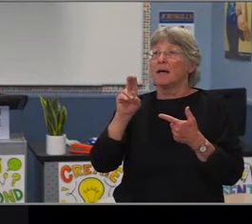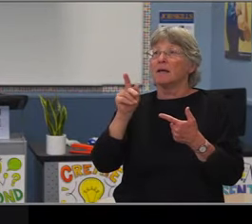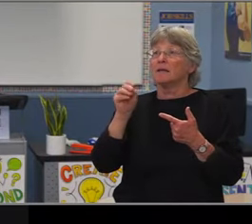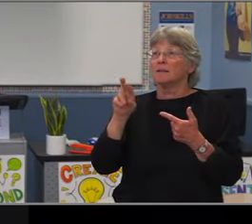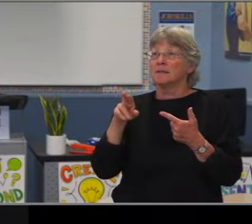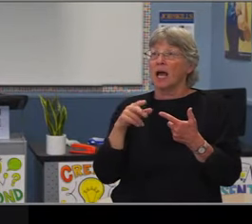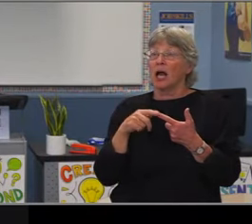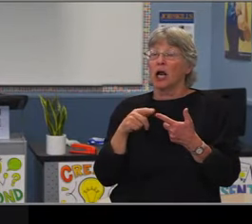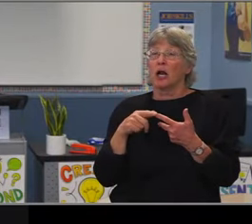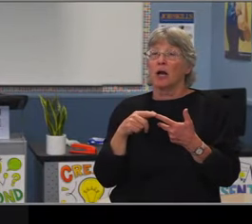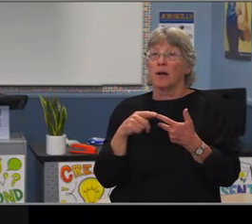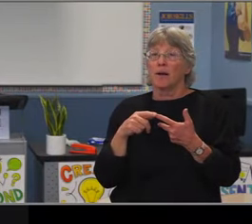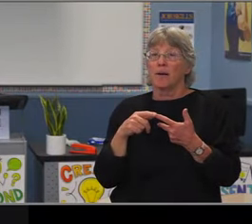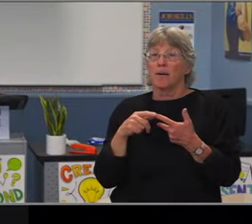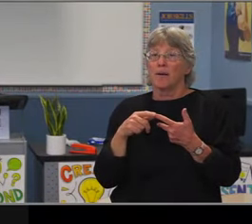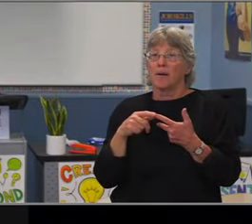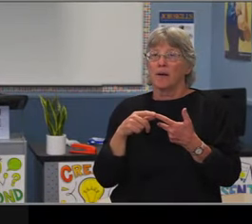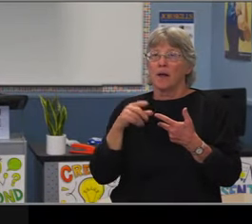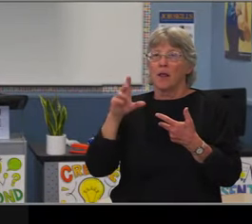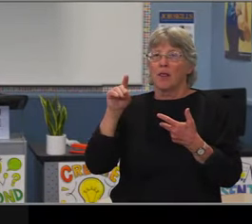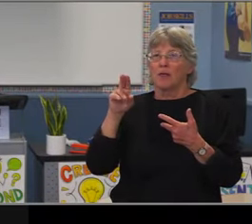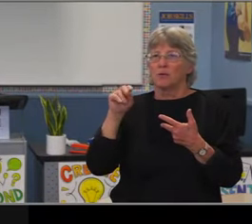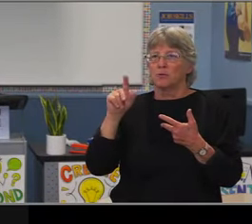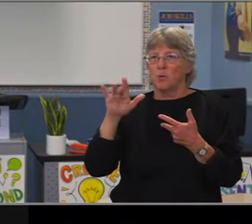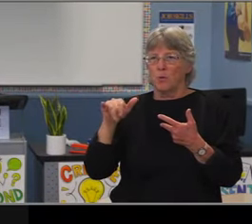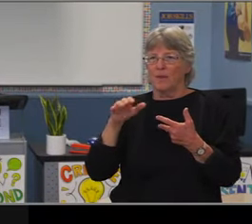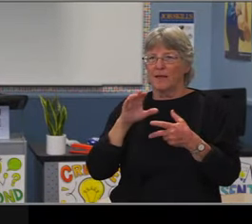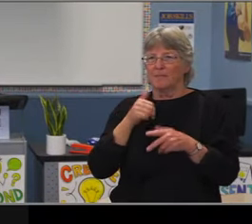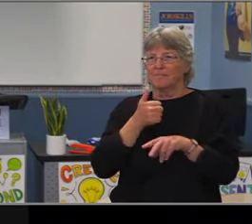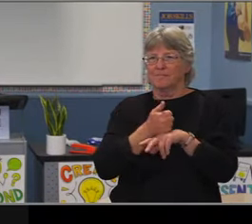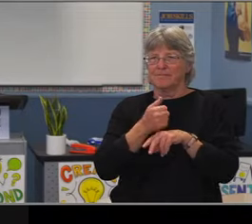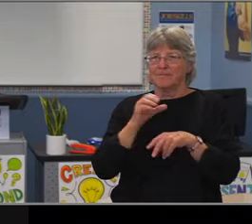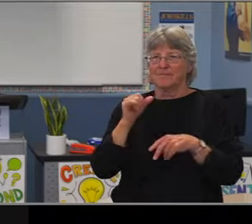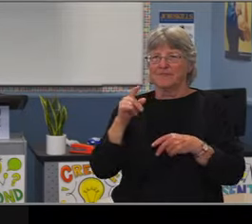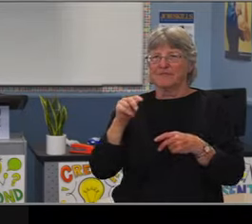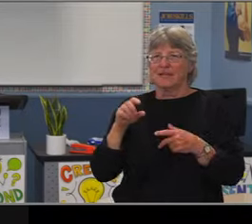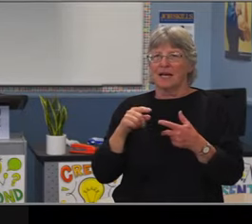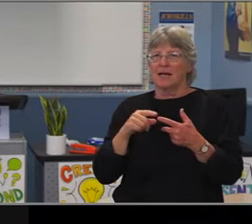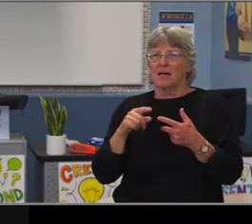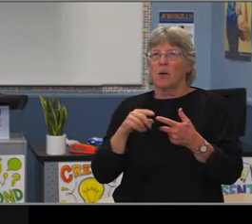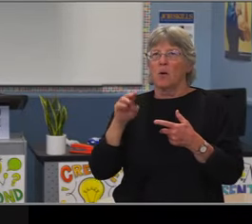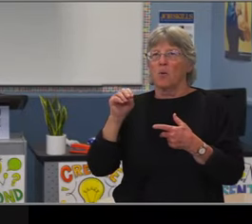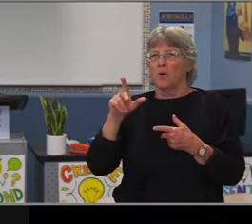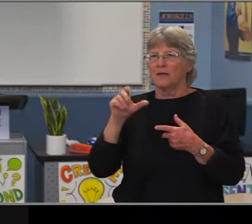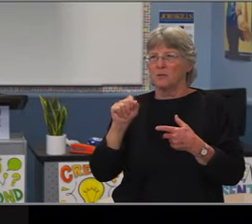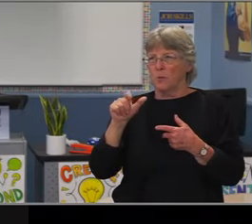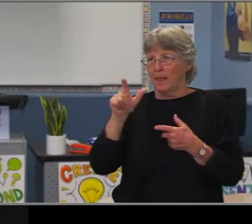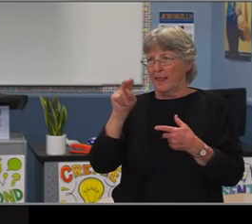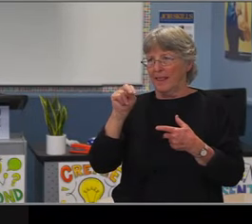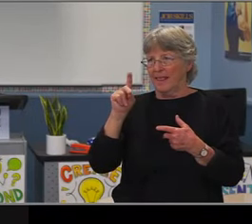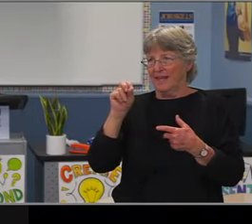and that is Muir and Gompers. Meaning that Muir fifth graders essentially are assigned to Stephens